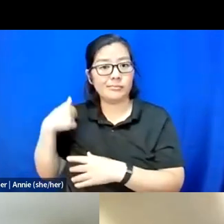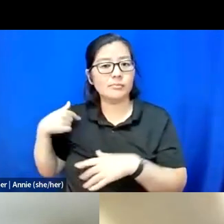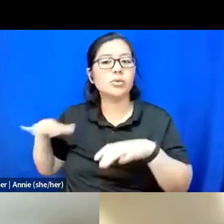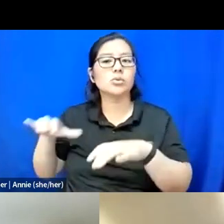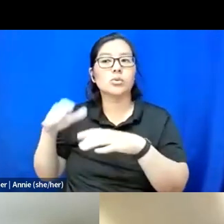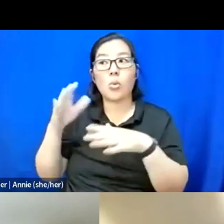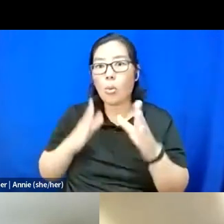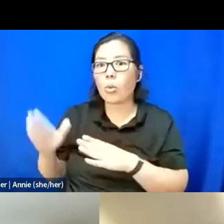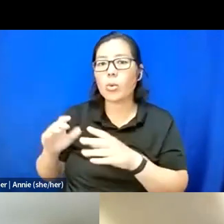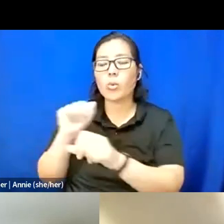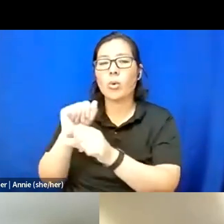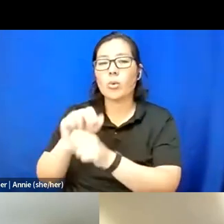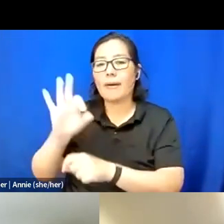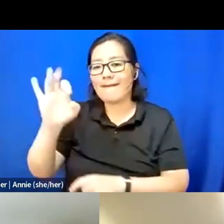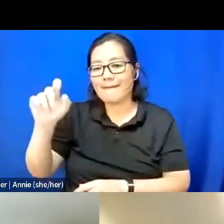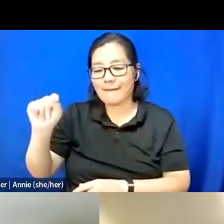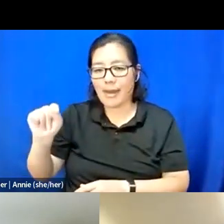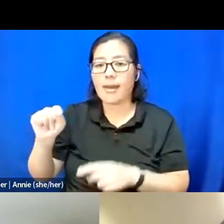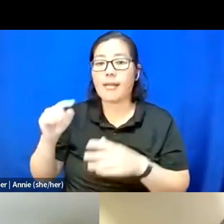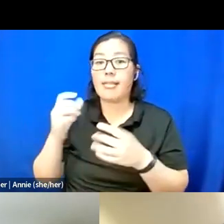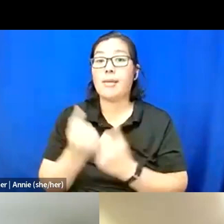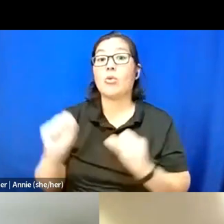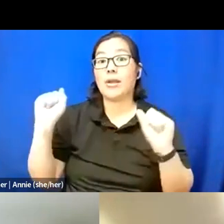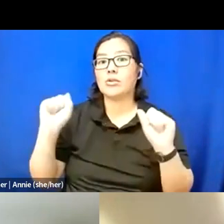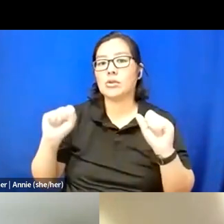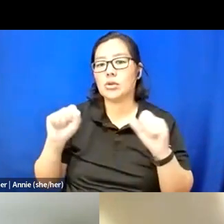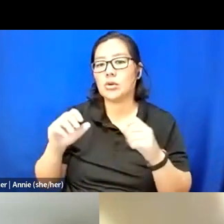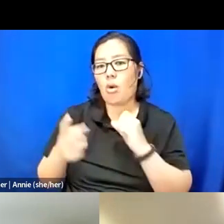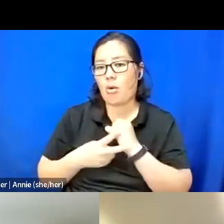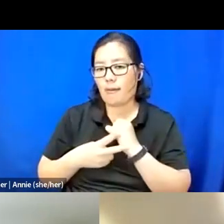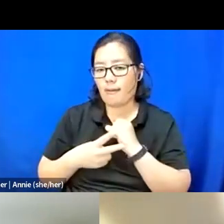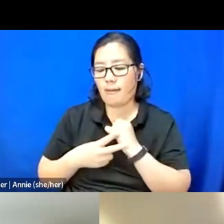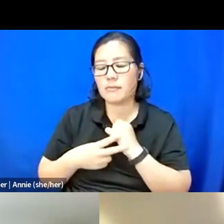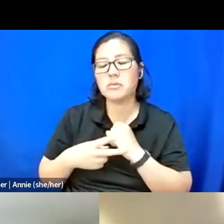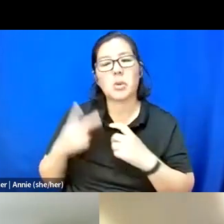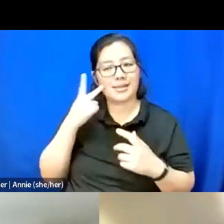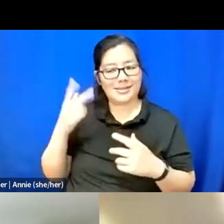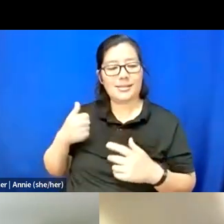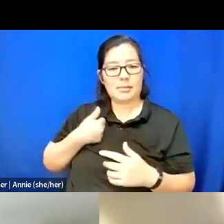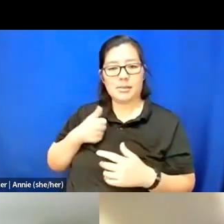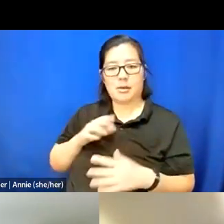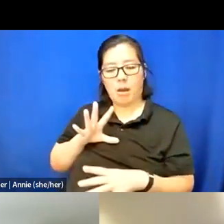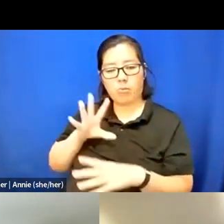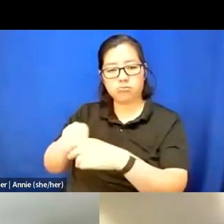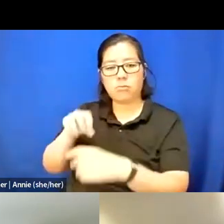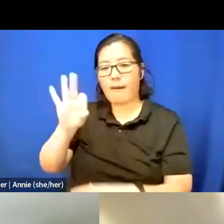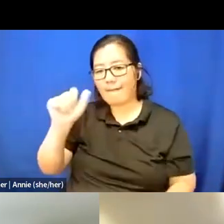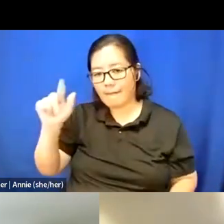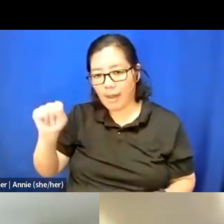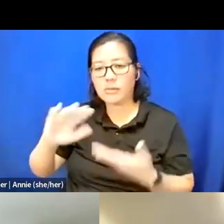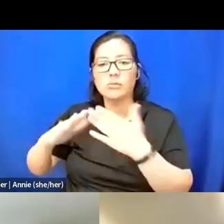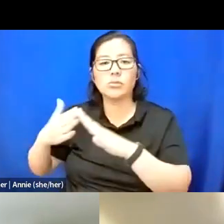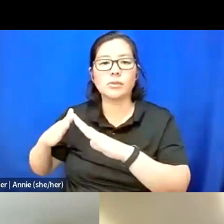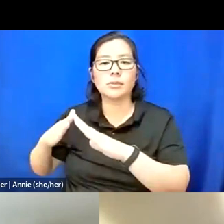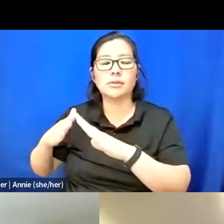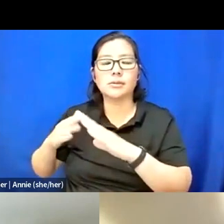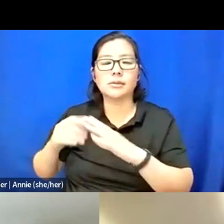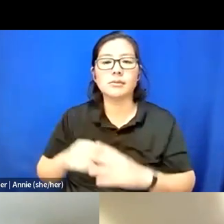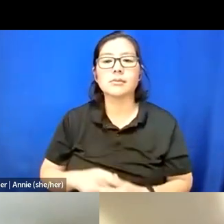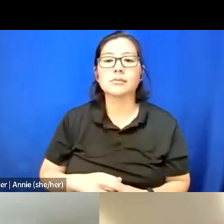with the Fat Liberation Archive, so definitely see myself as a part of fat community.